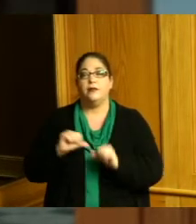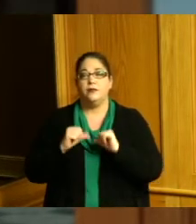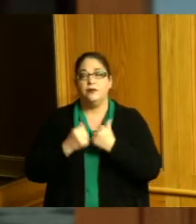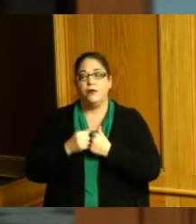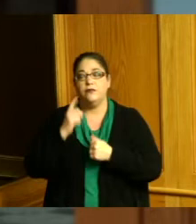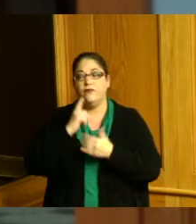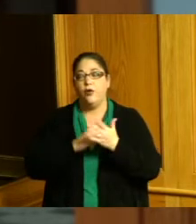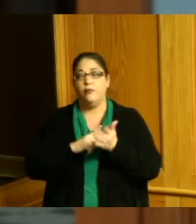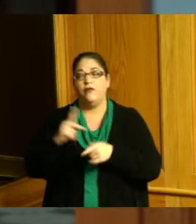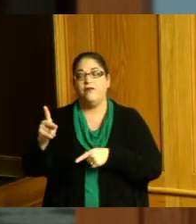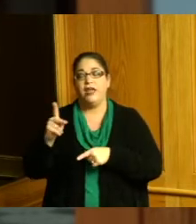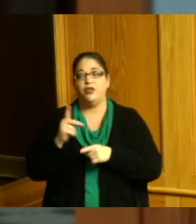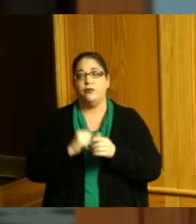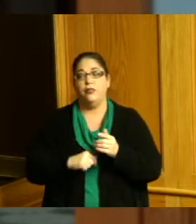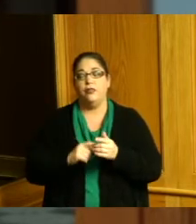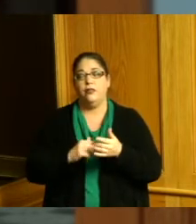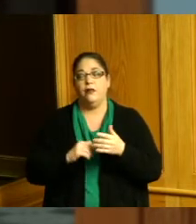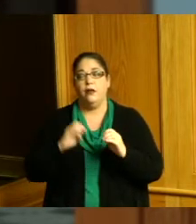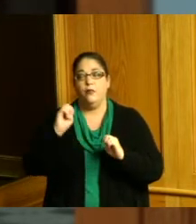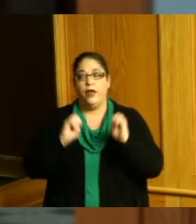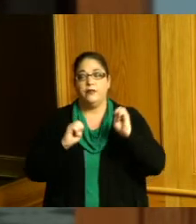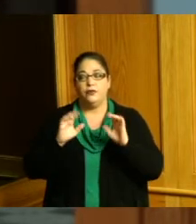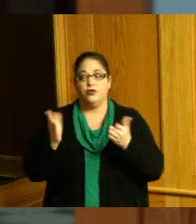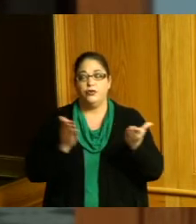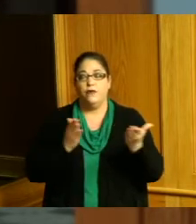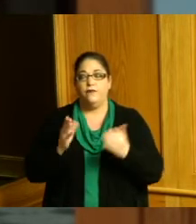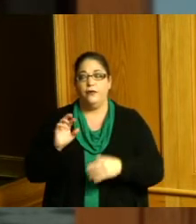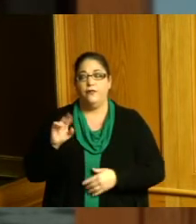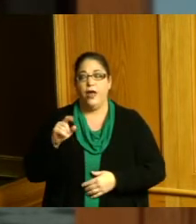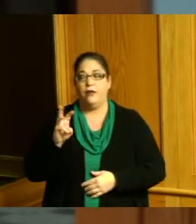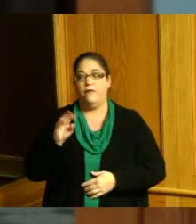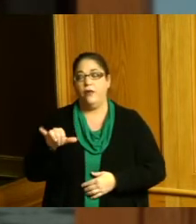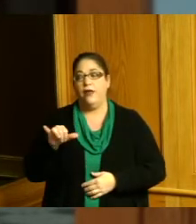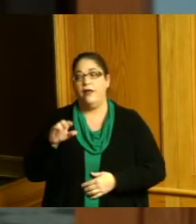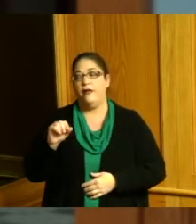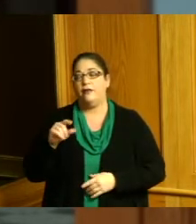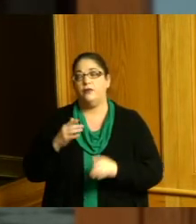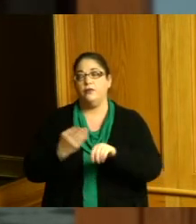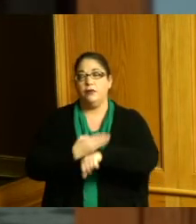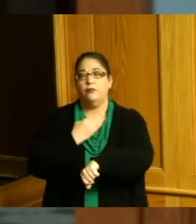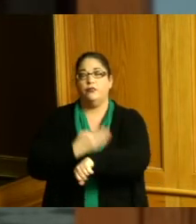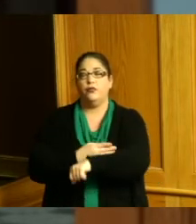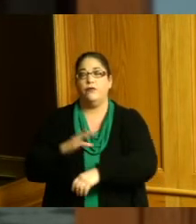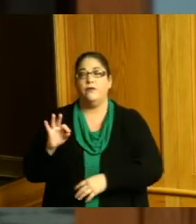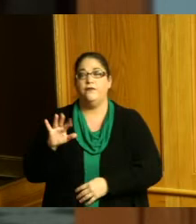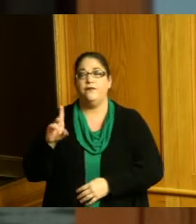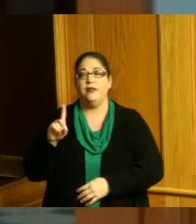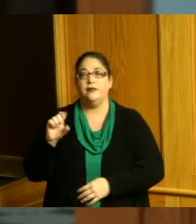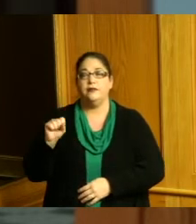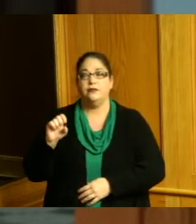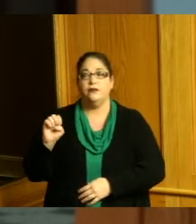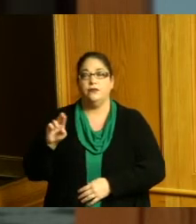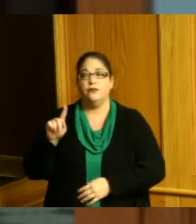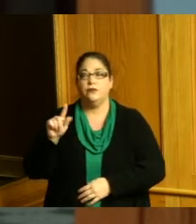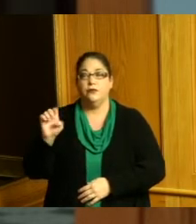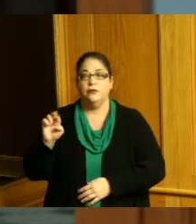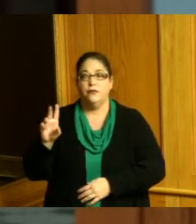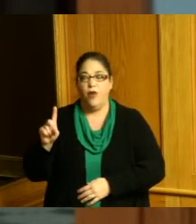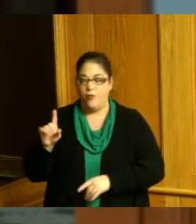services and acquisition of right-of-way easements for the improvement of Fields-Ertel Road road this is the same project that we're doing the hearing on